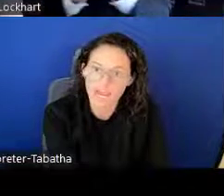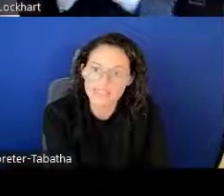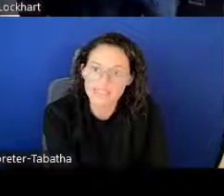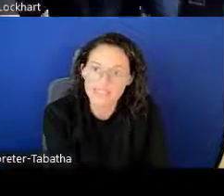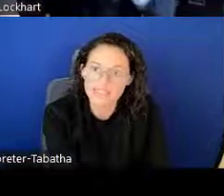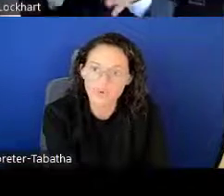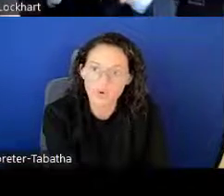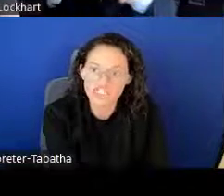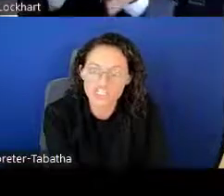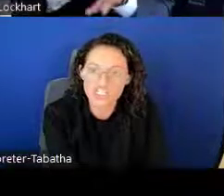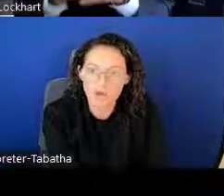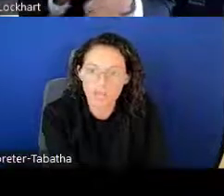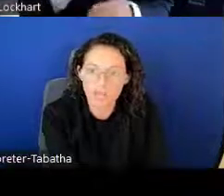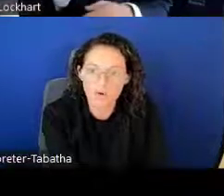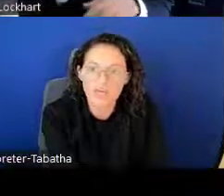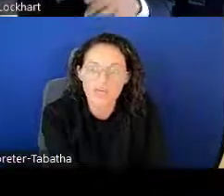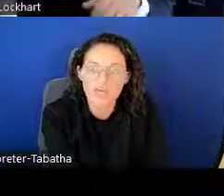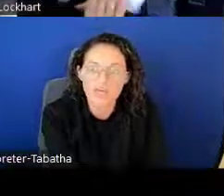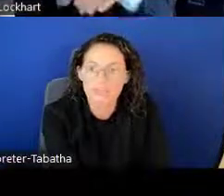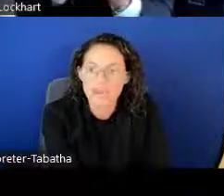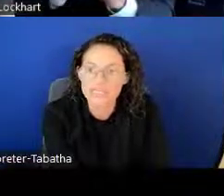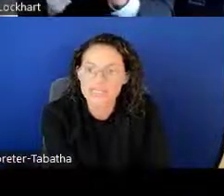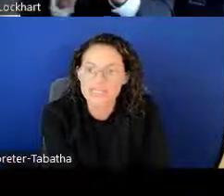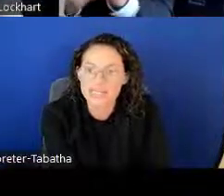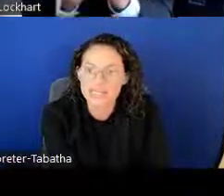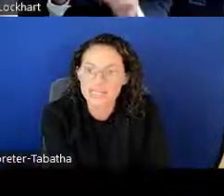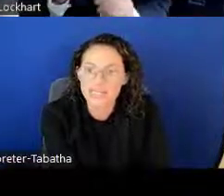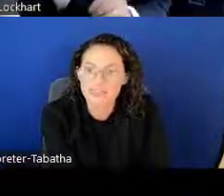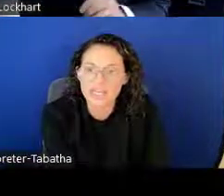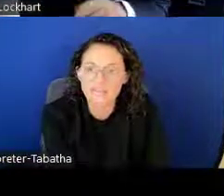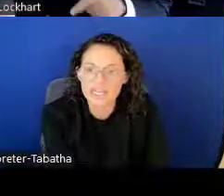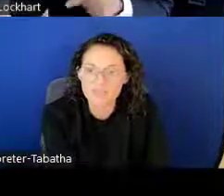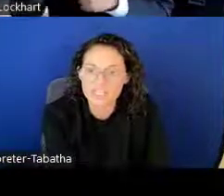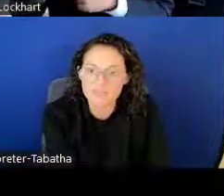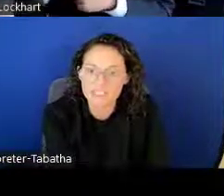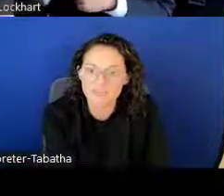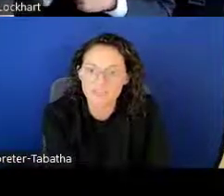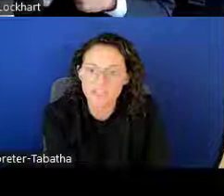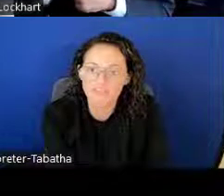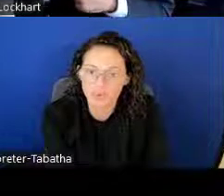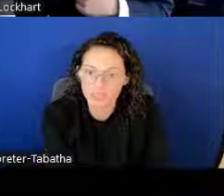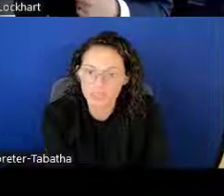I did see some questions about how the amount is decided, and that is based on a specific formula.